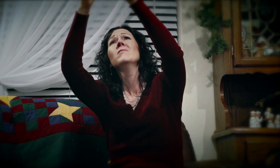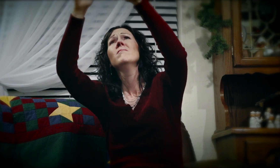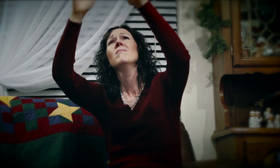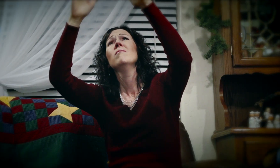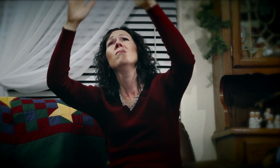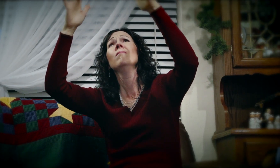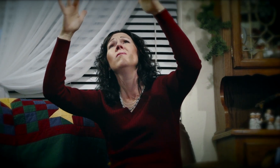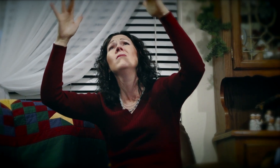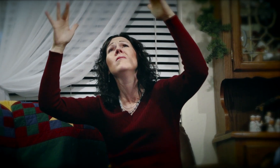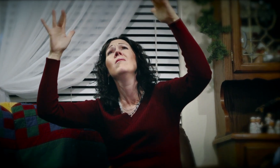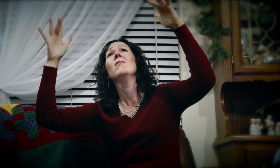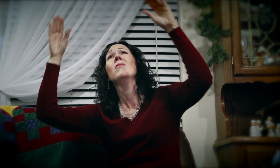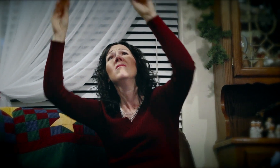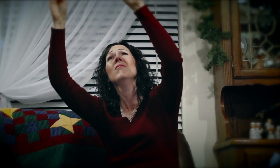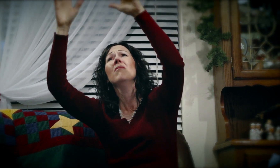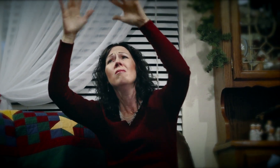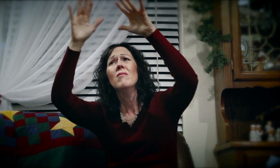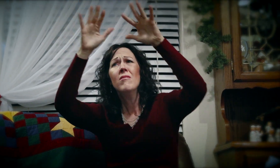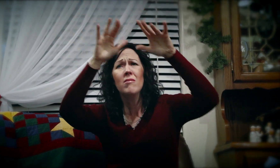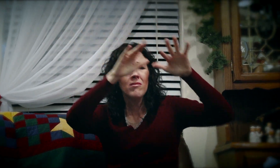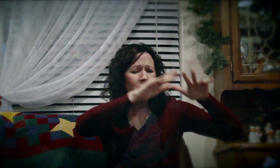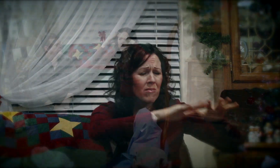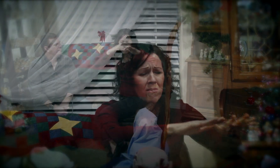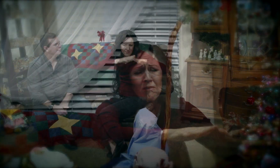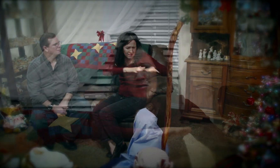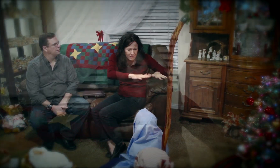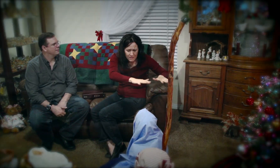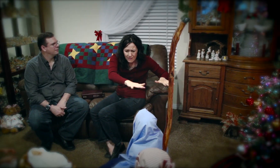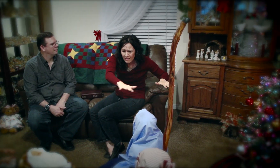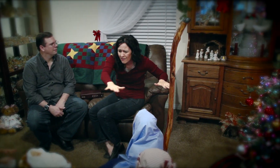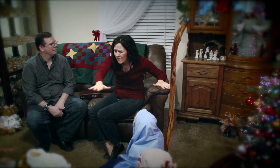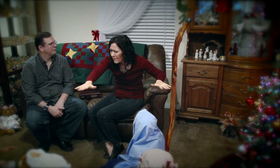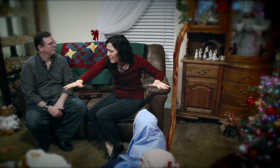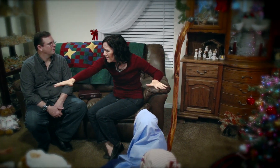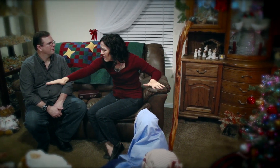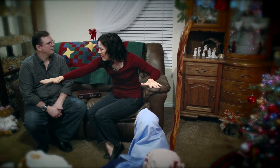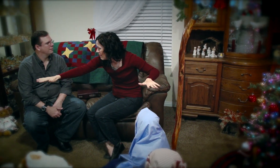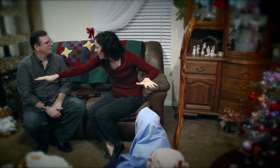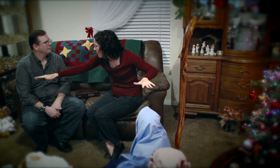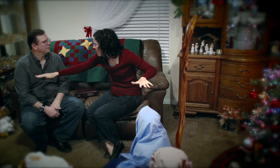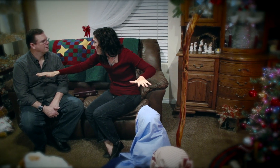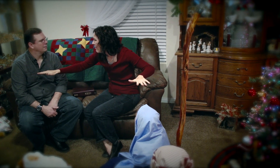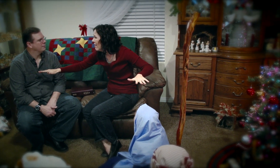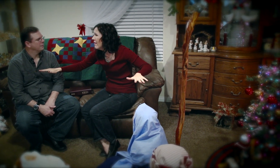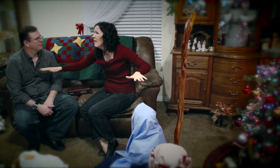Glories stream from heaven afar